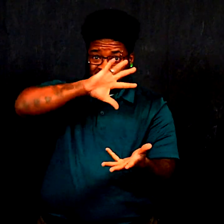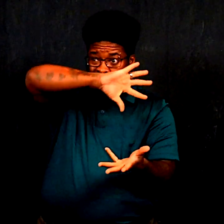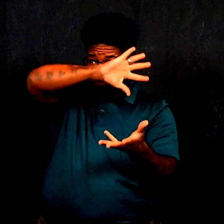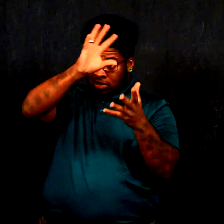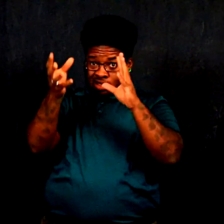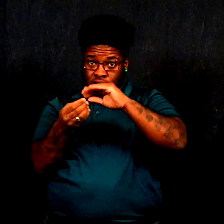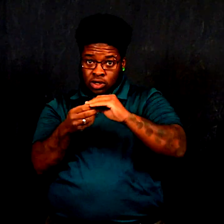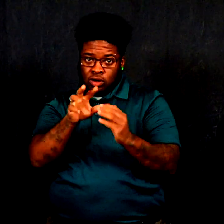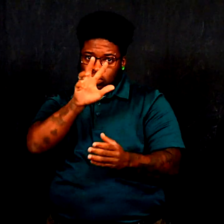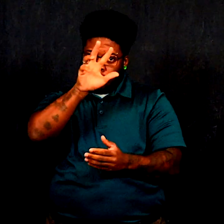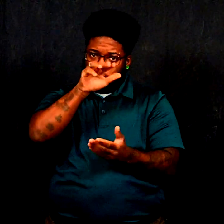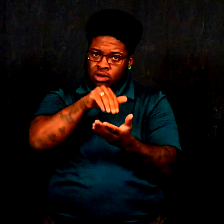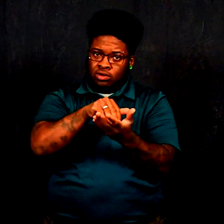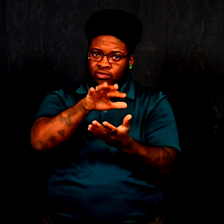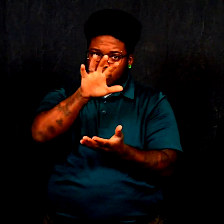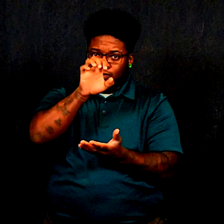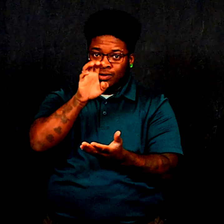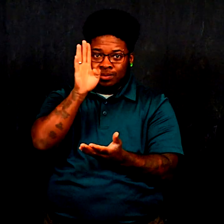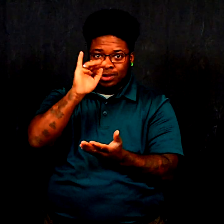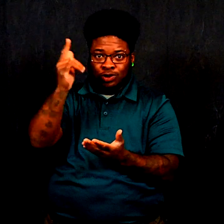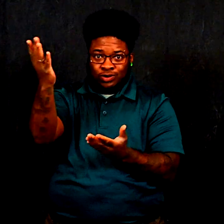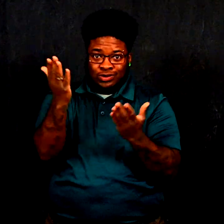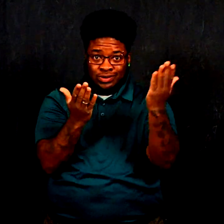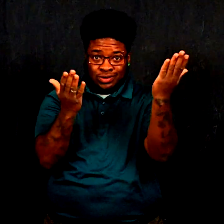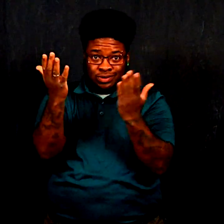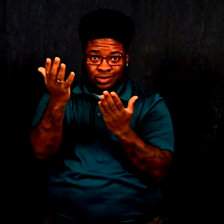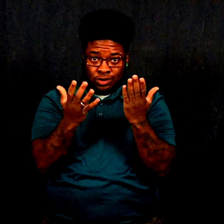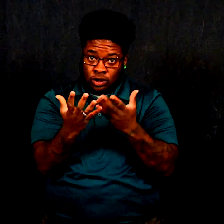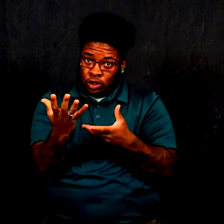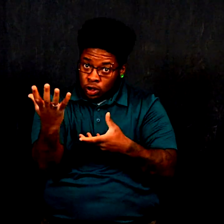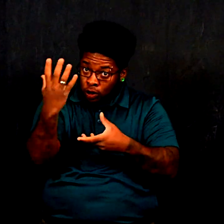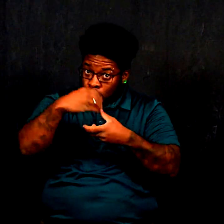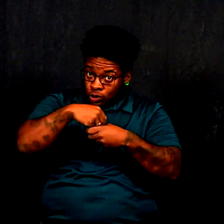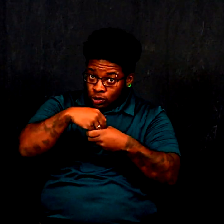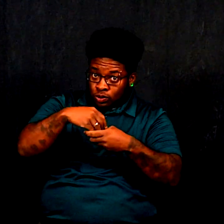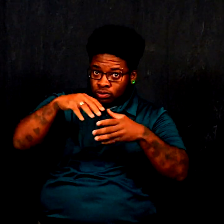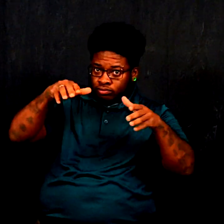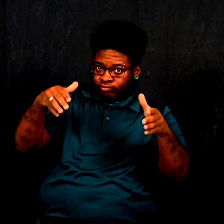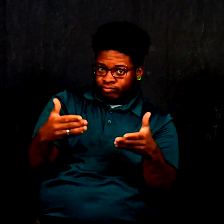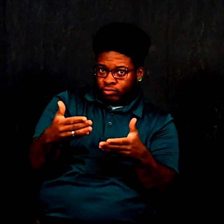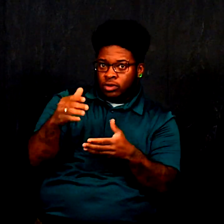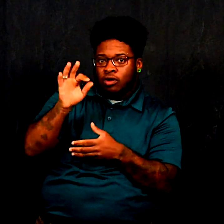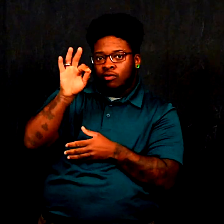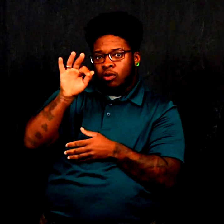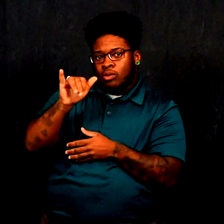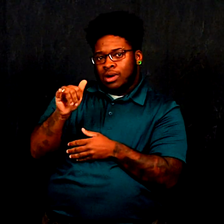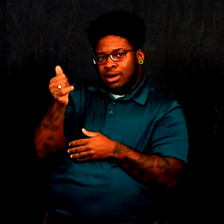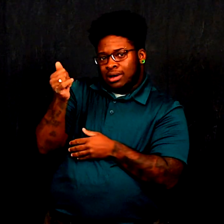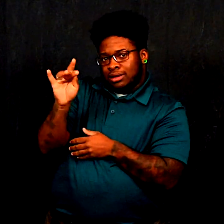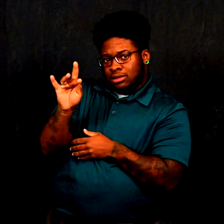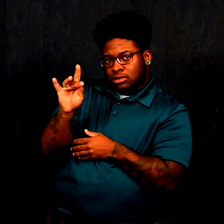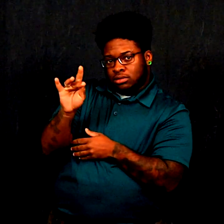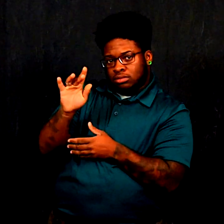Of the 3500 bills that were introduced in FY18,